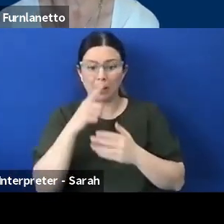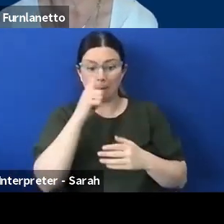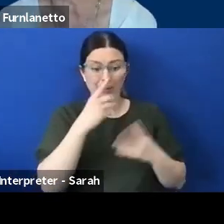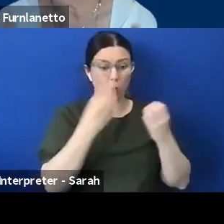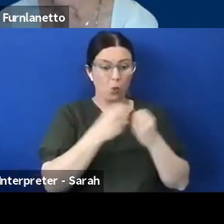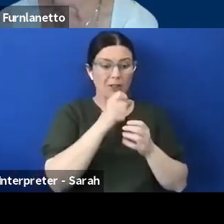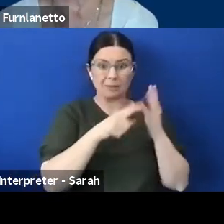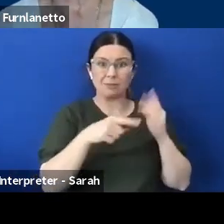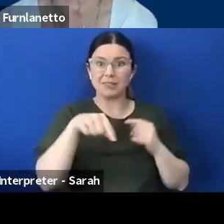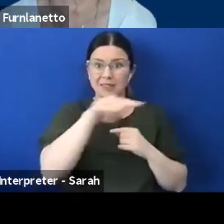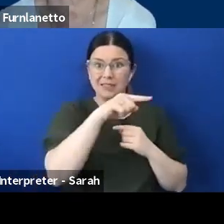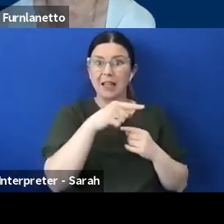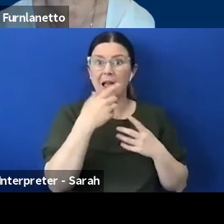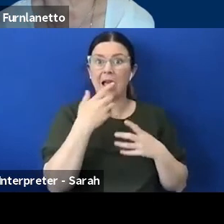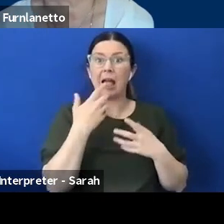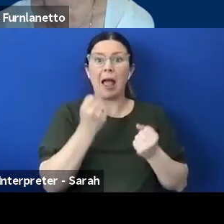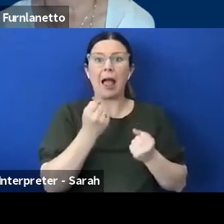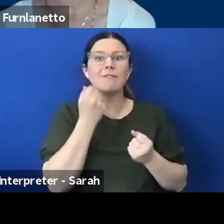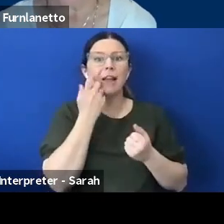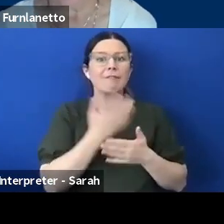but one day a year for us to reflect on that is good